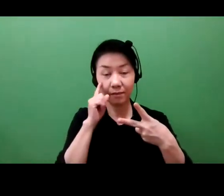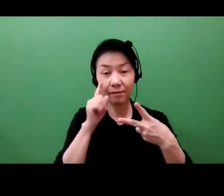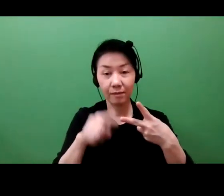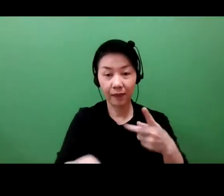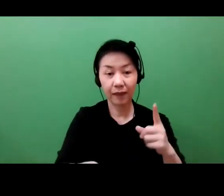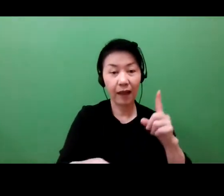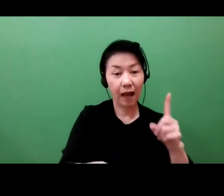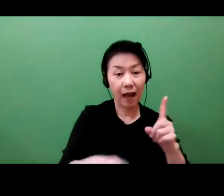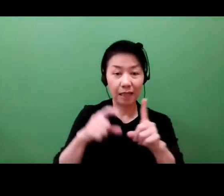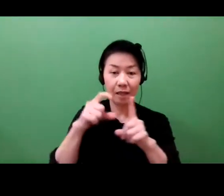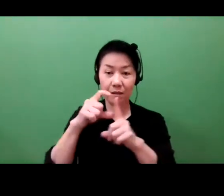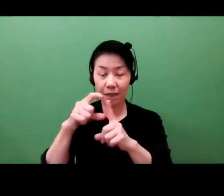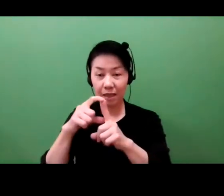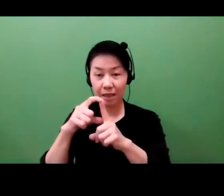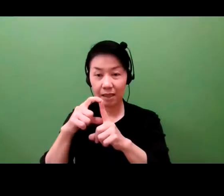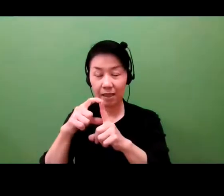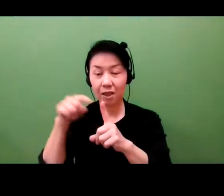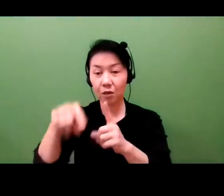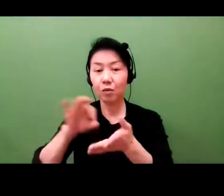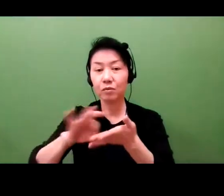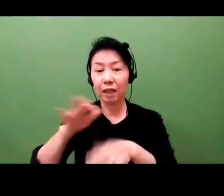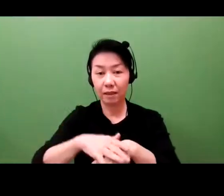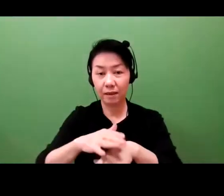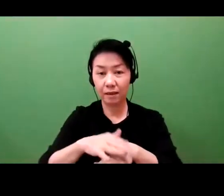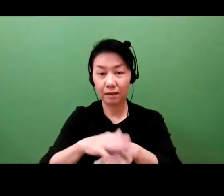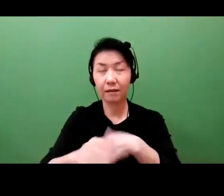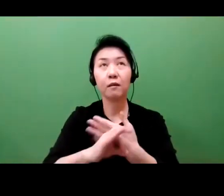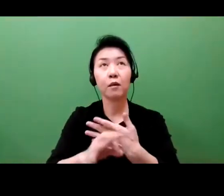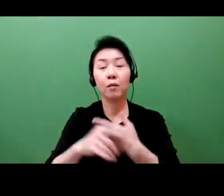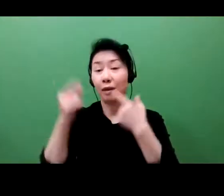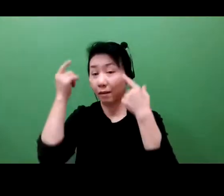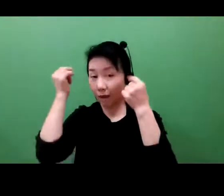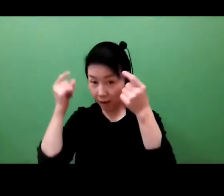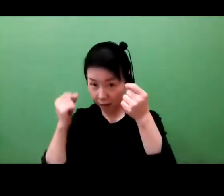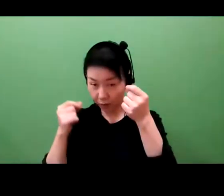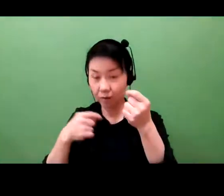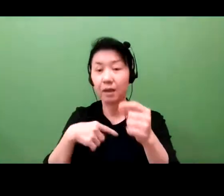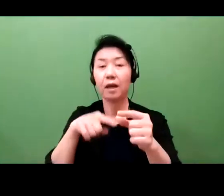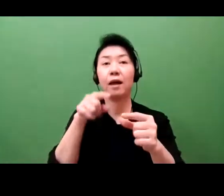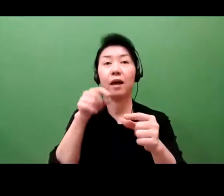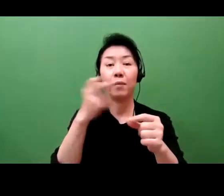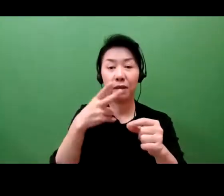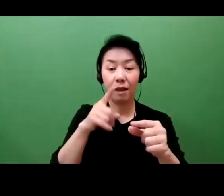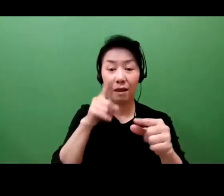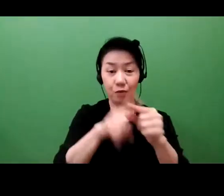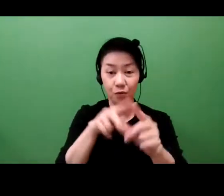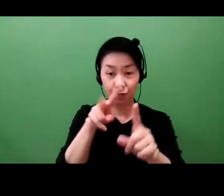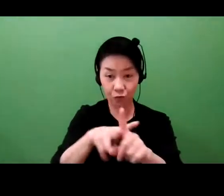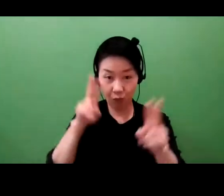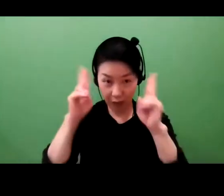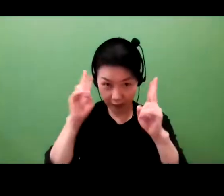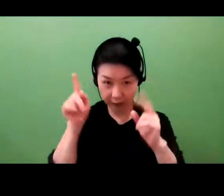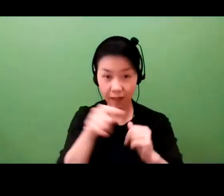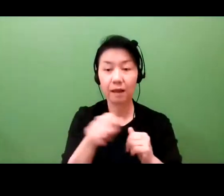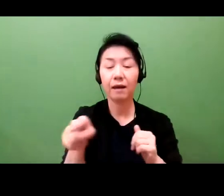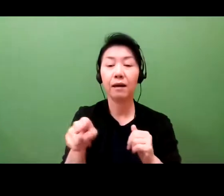Universities? Your SME? There may be many inventions that your researchers have come up with.